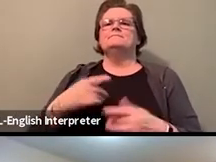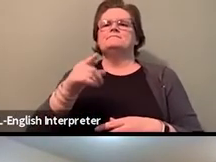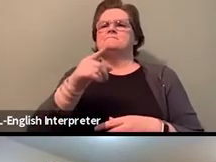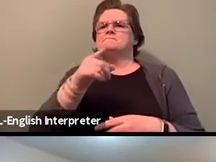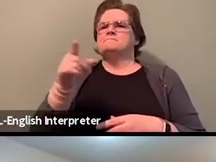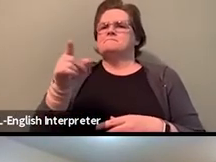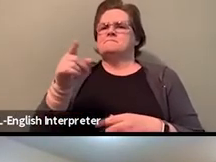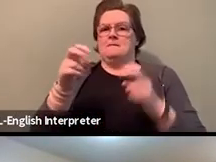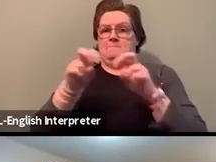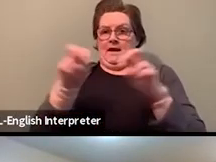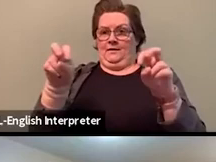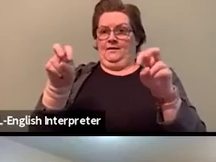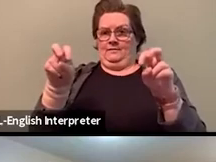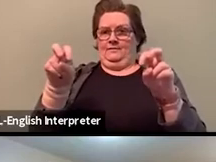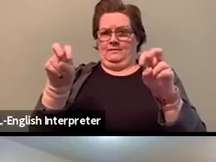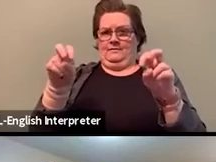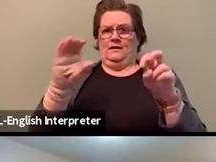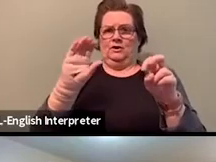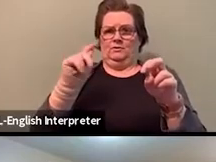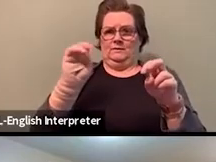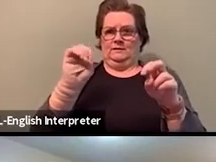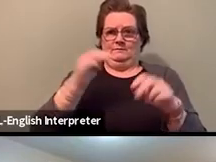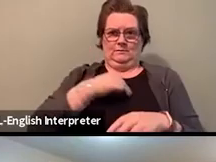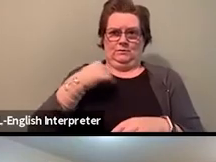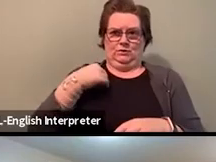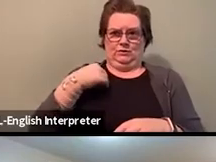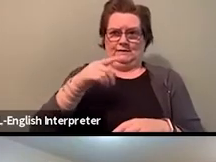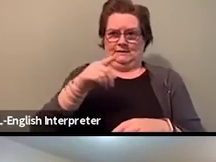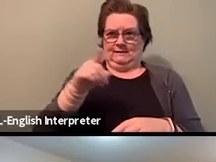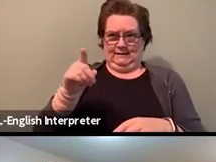that speak to CUPE workplaces.